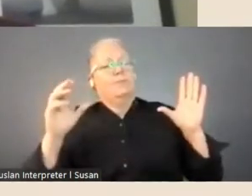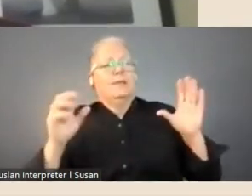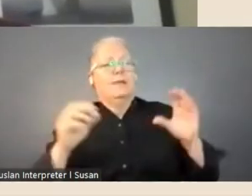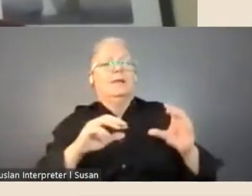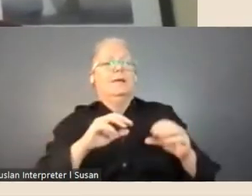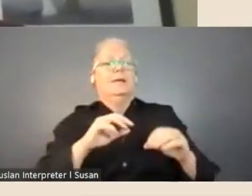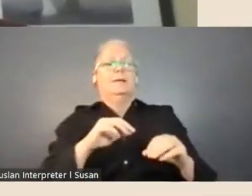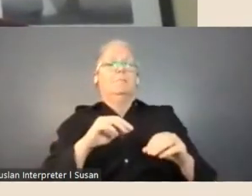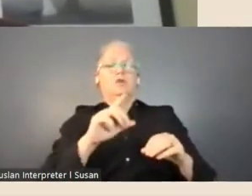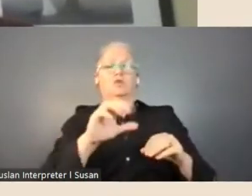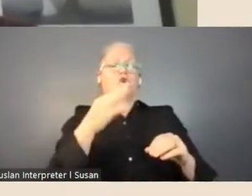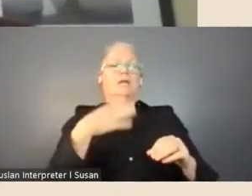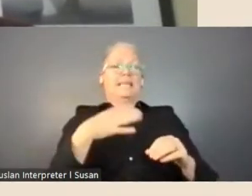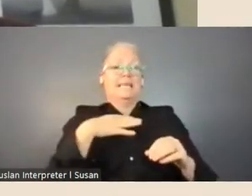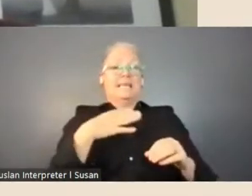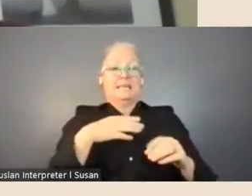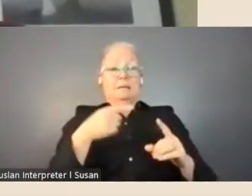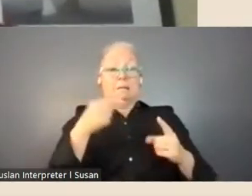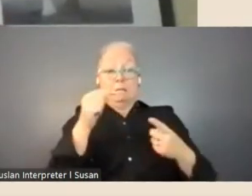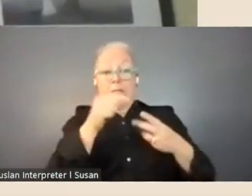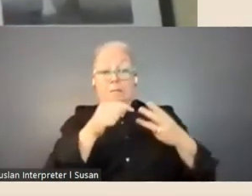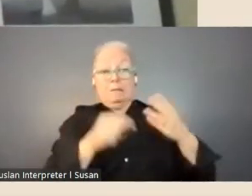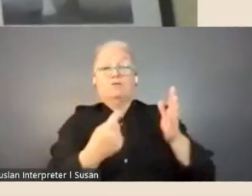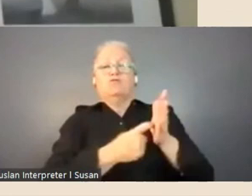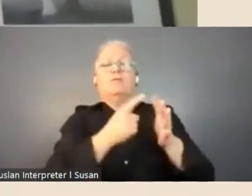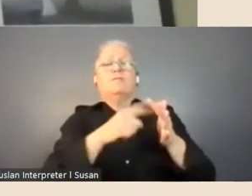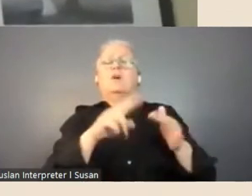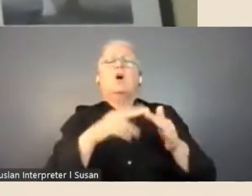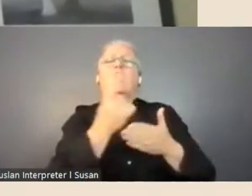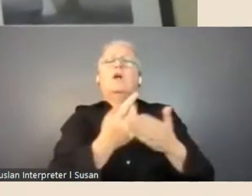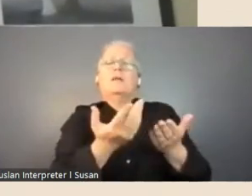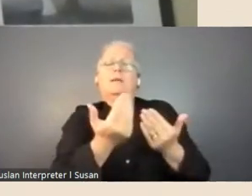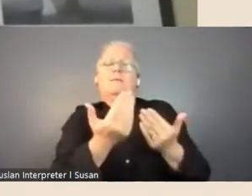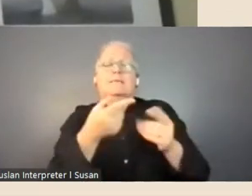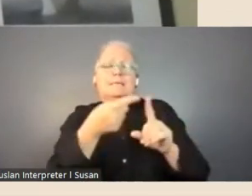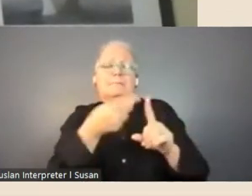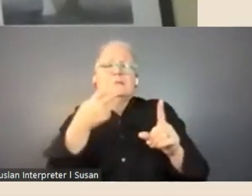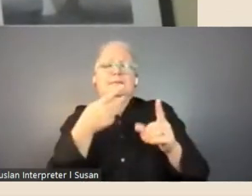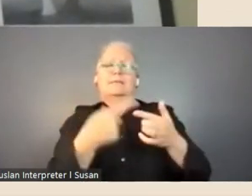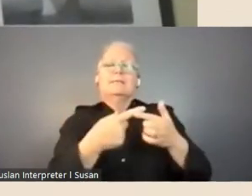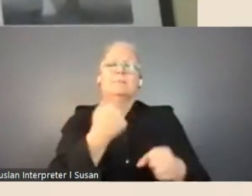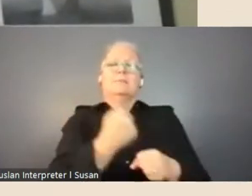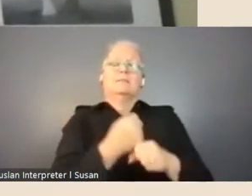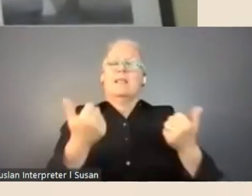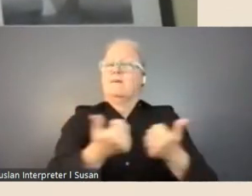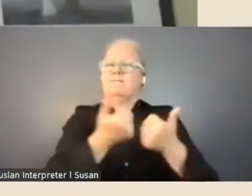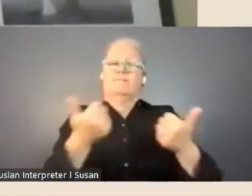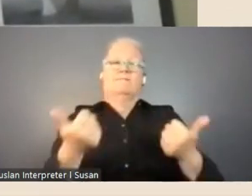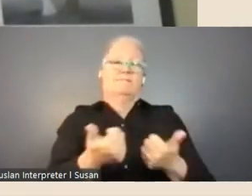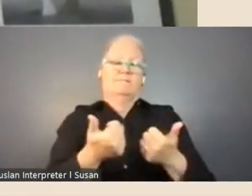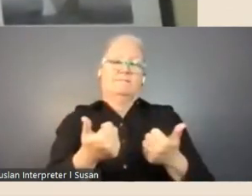I don't think, but just some specific examples. Yeah and please, exactly just avoid...we see a lot